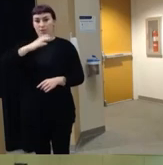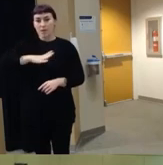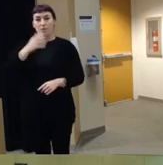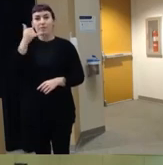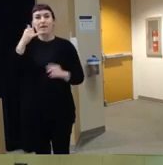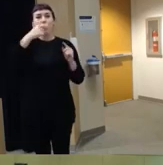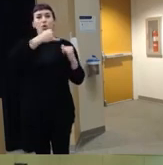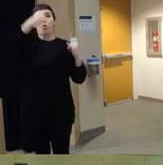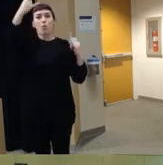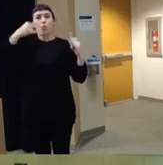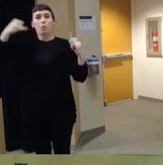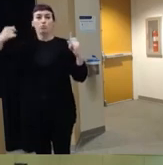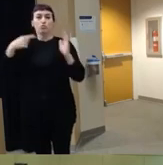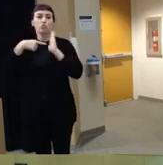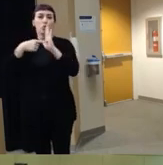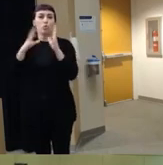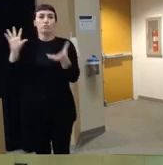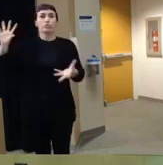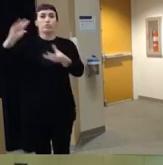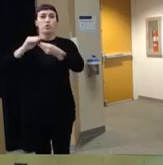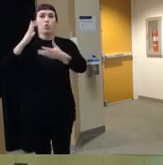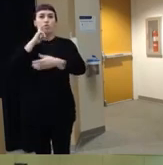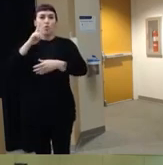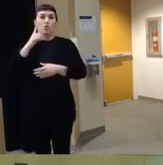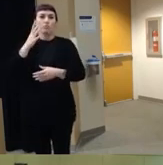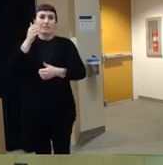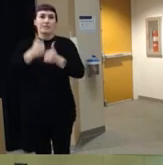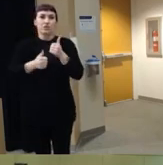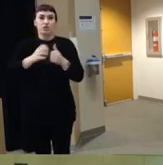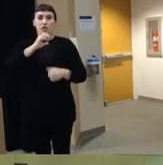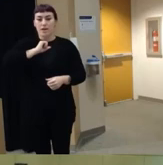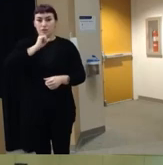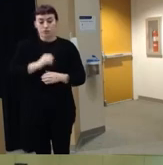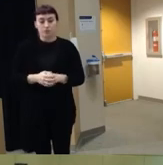um gives you the total um across each age and these are just numbers um keeping in mind that